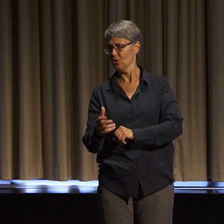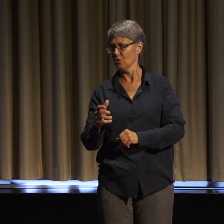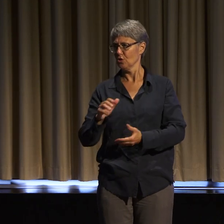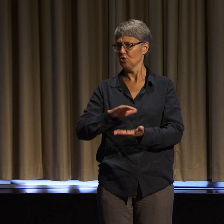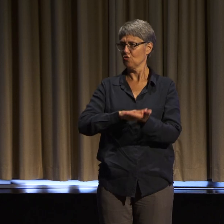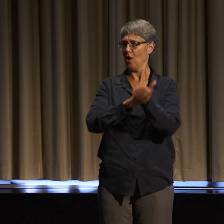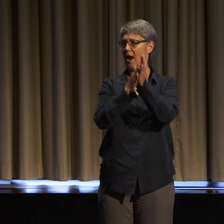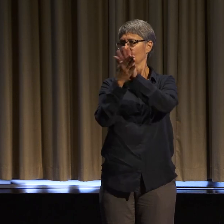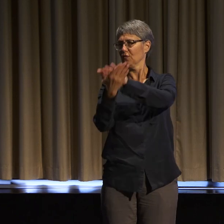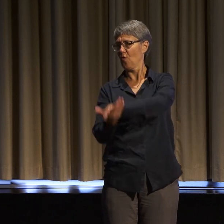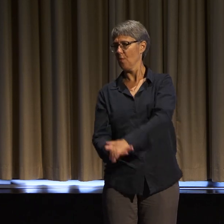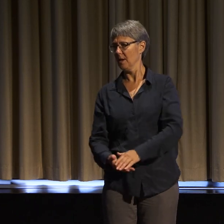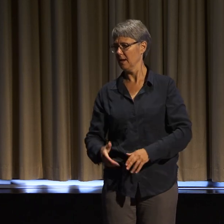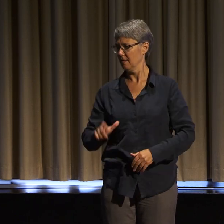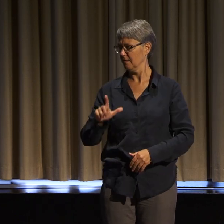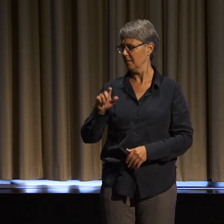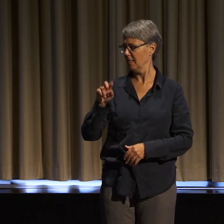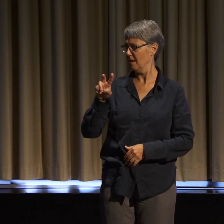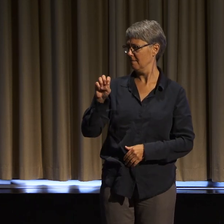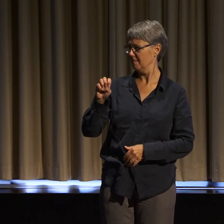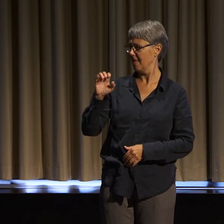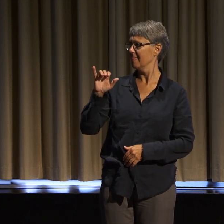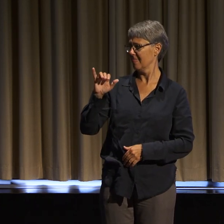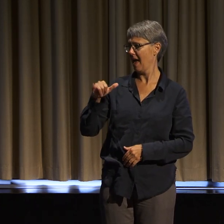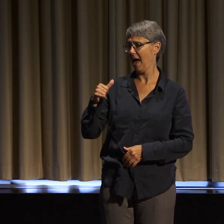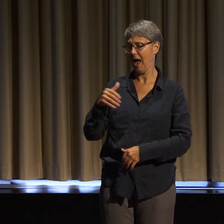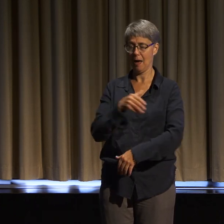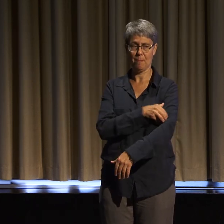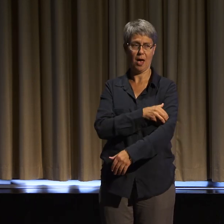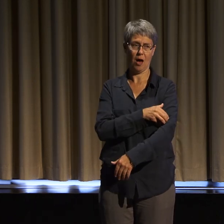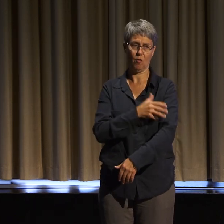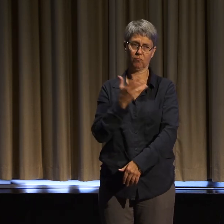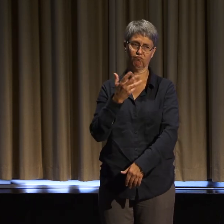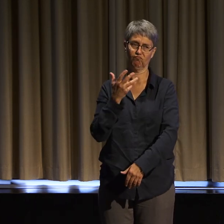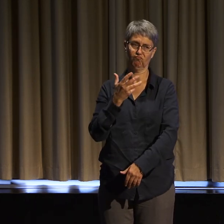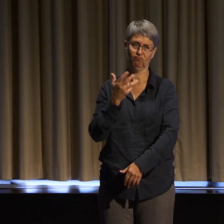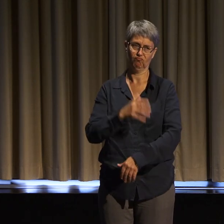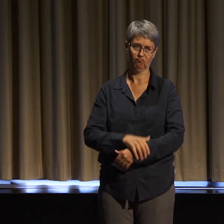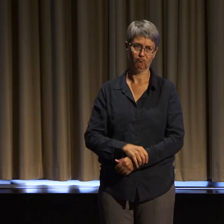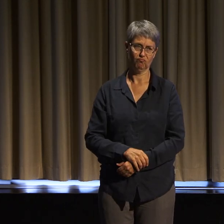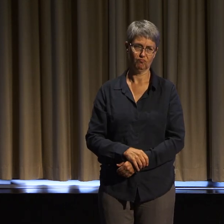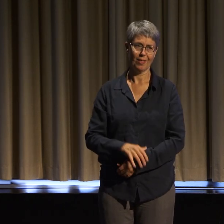know there's a lot of heartbreak. But this is how we practice interdependence,